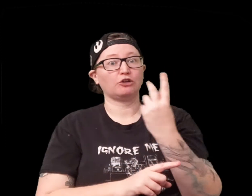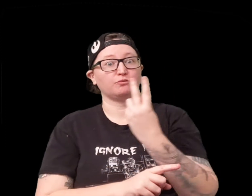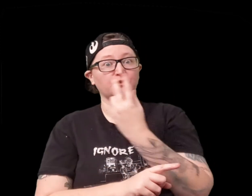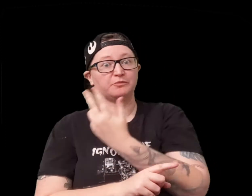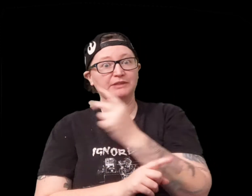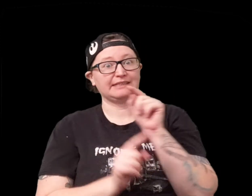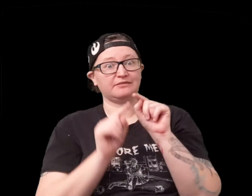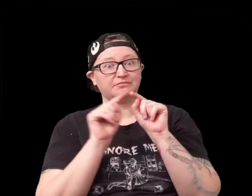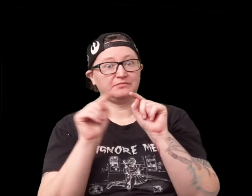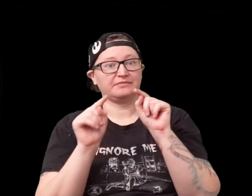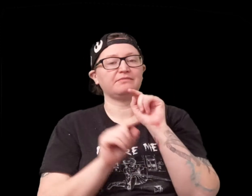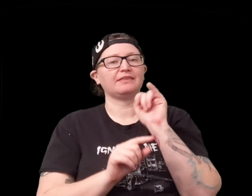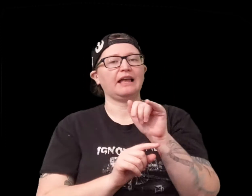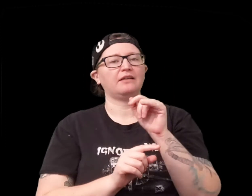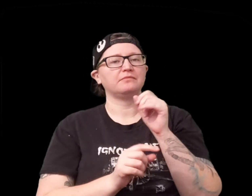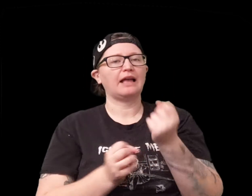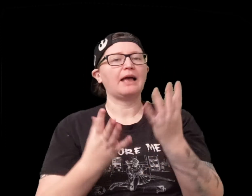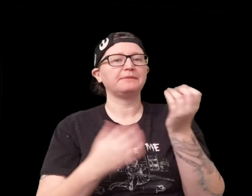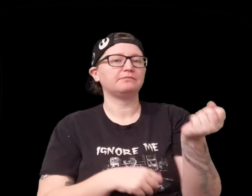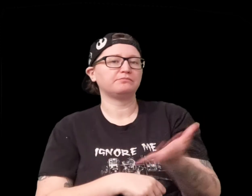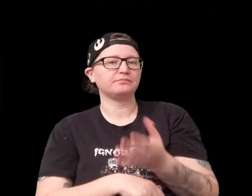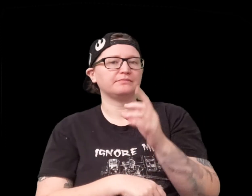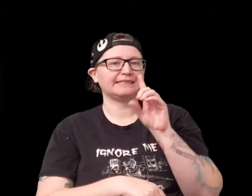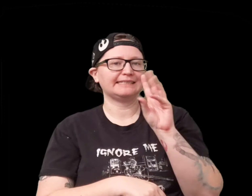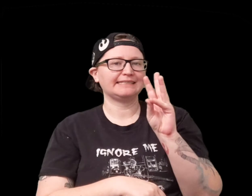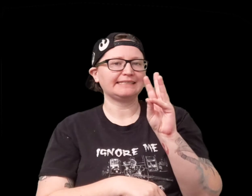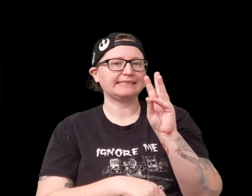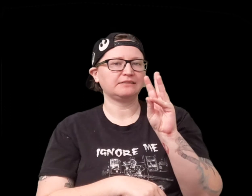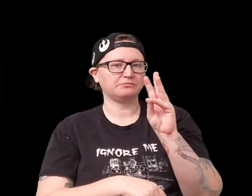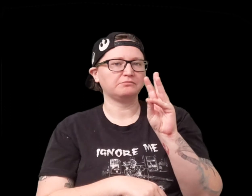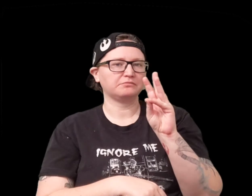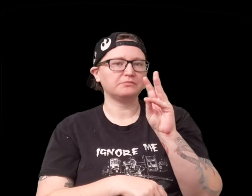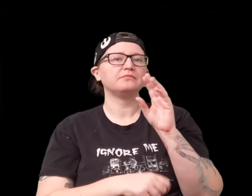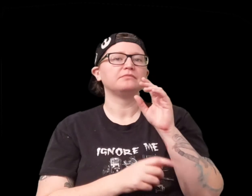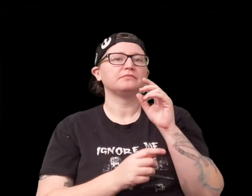and then you can hit like one two or three and that's how many d6s you roll